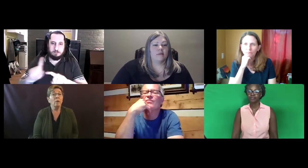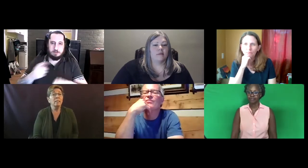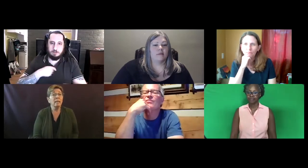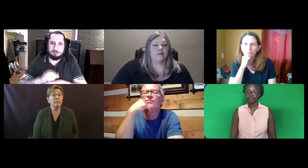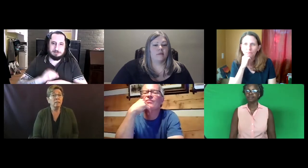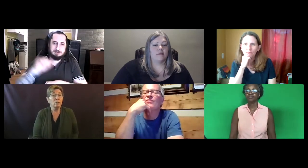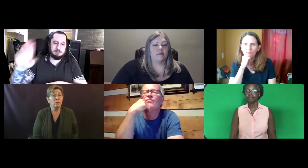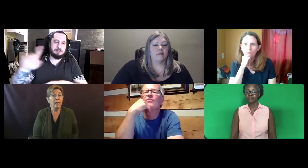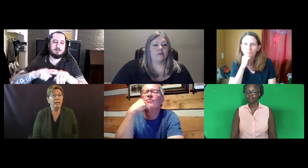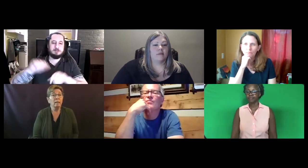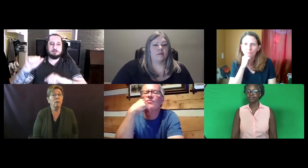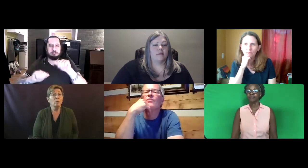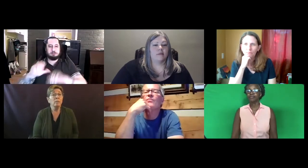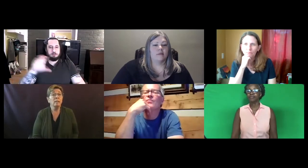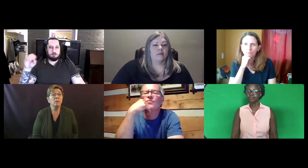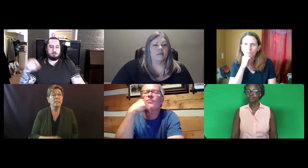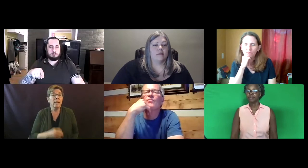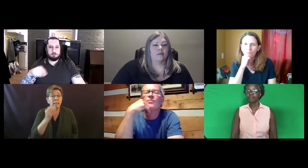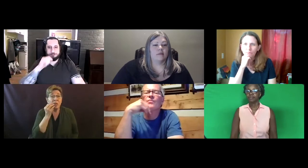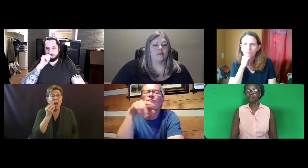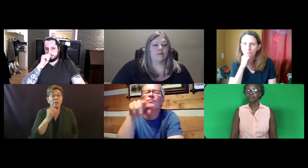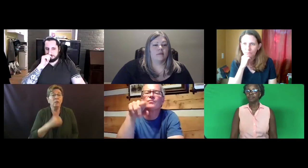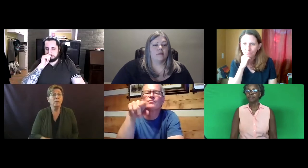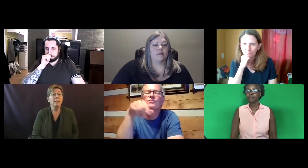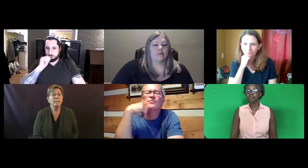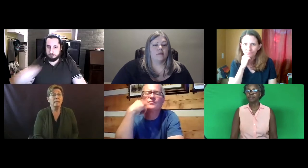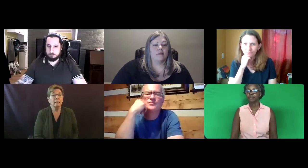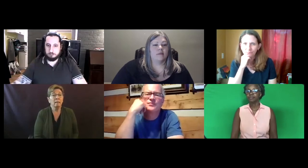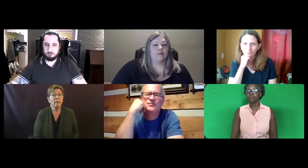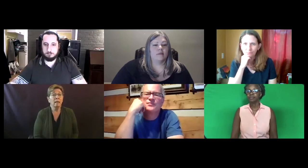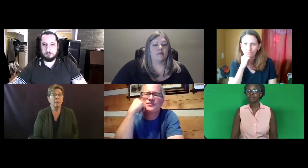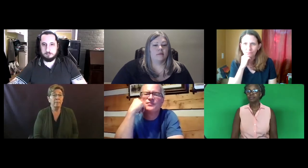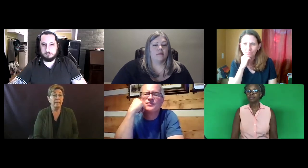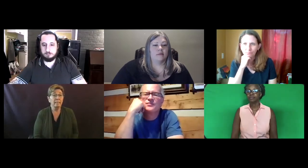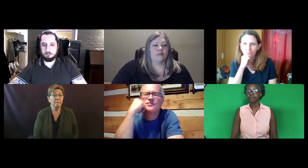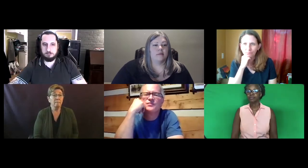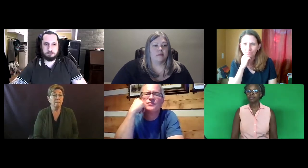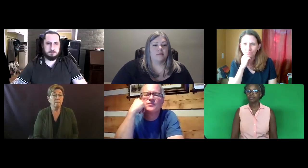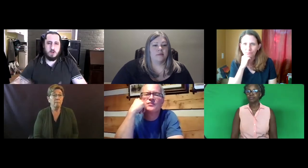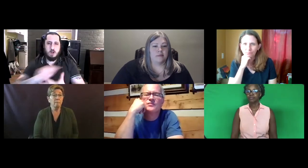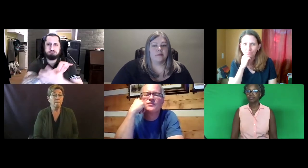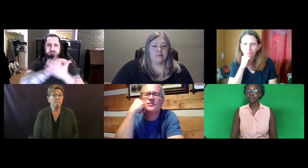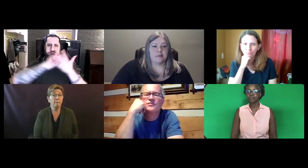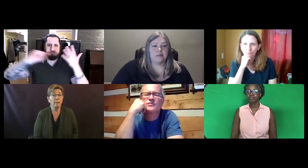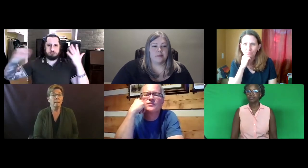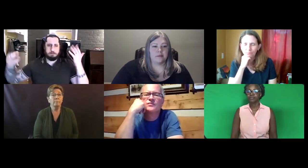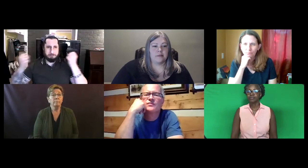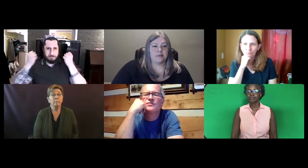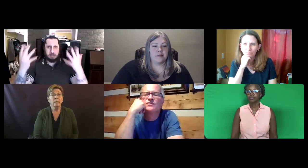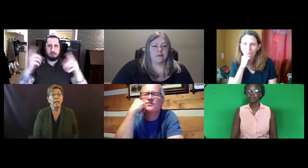Our second survey was sent to assessment companies.